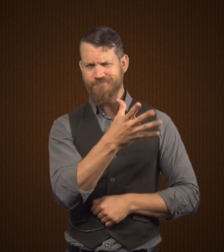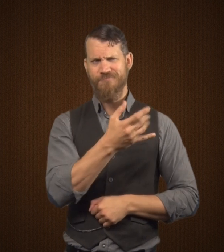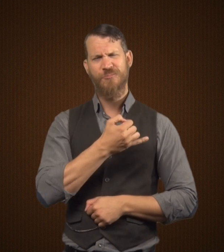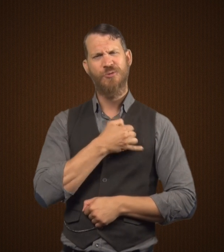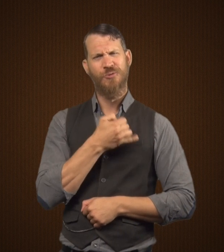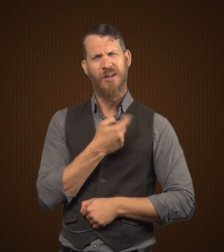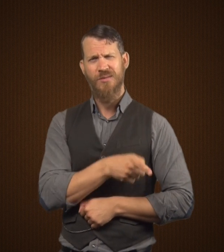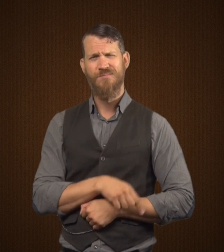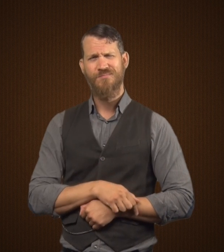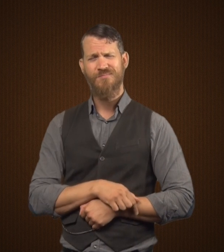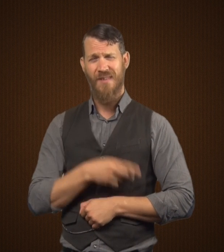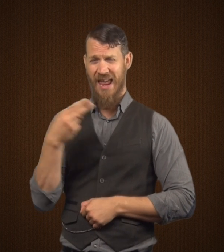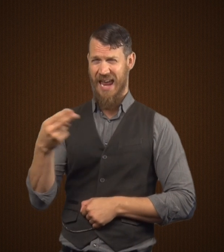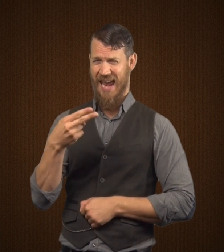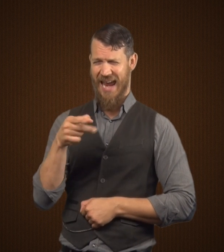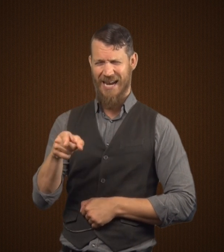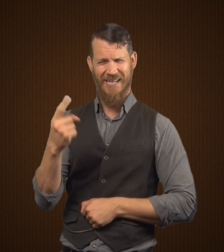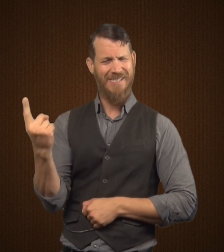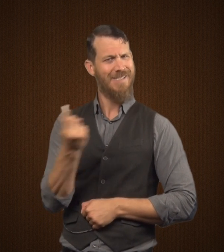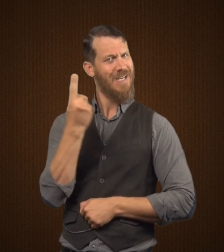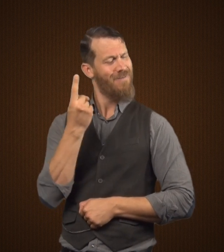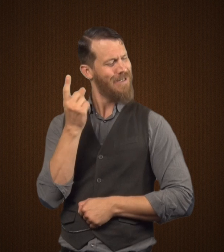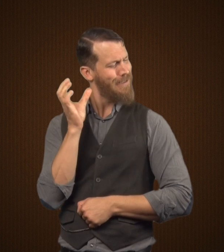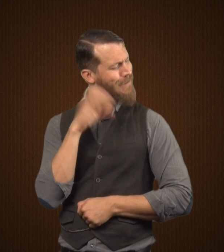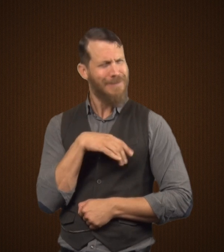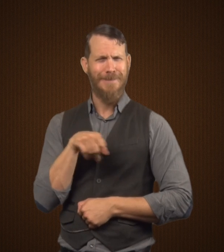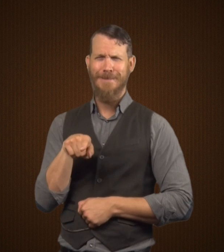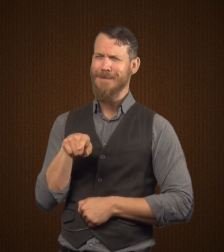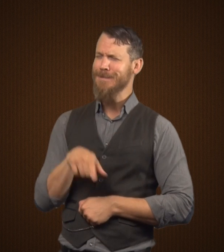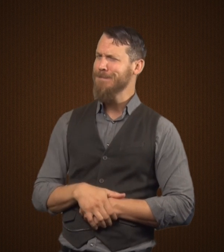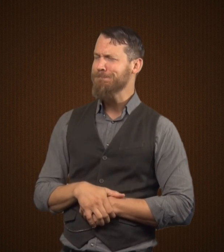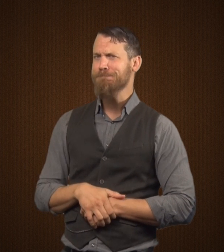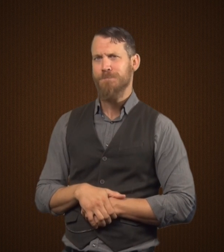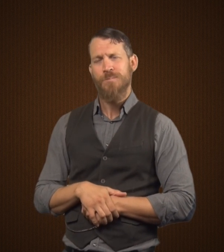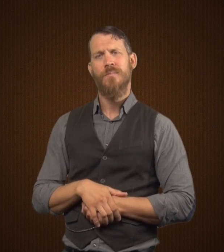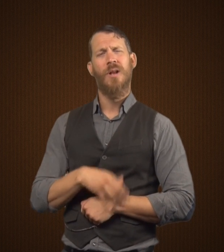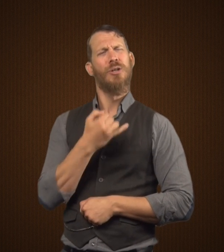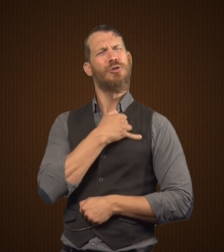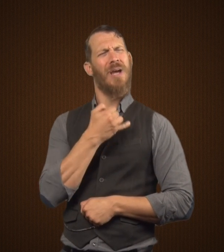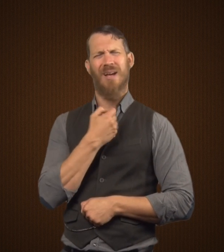Now, Mr. Utterson told Dr. Jekyll that there is something strange about Mr. Hyde.